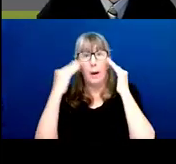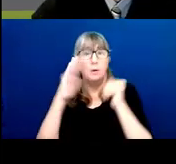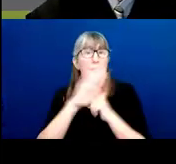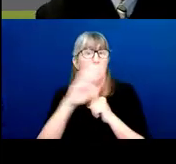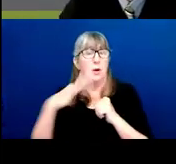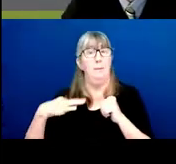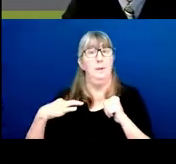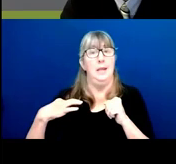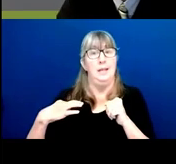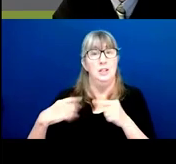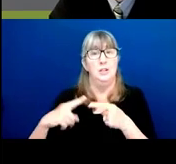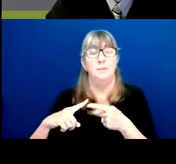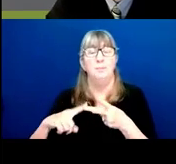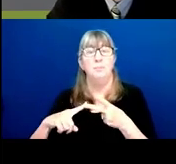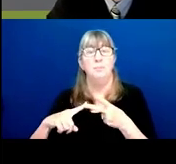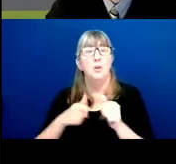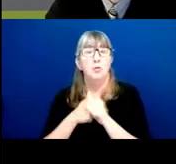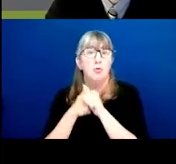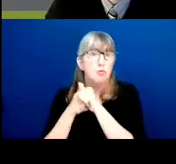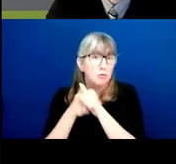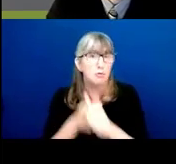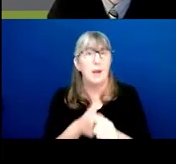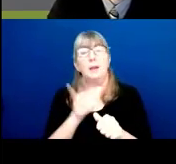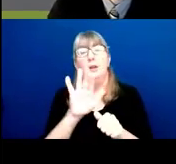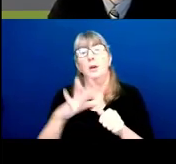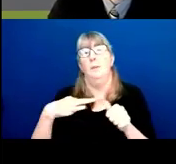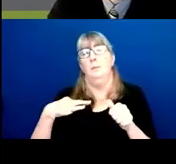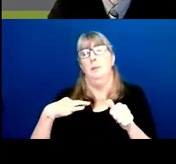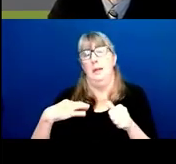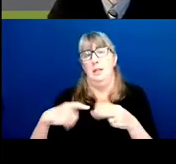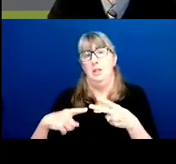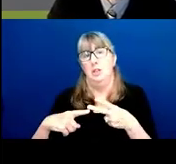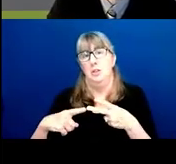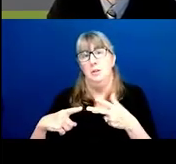to track your application, and golly, that's nice.